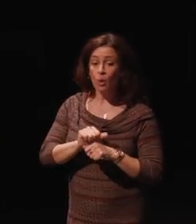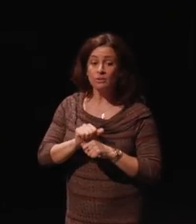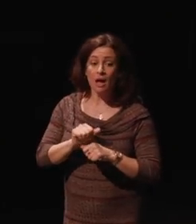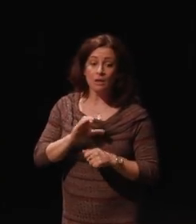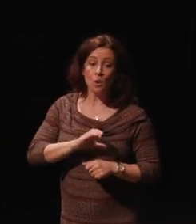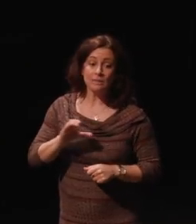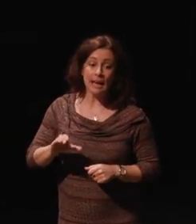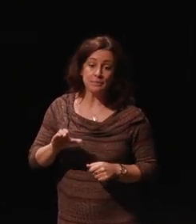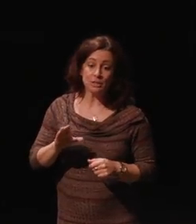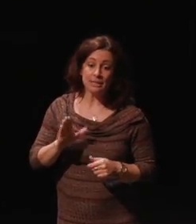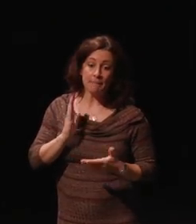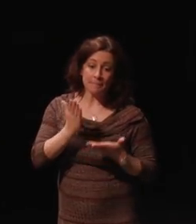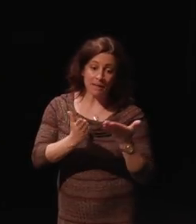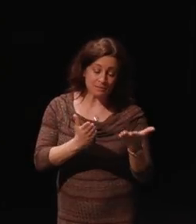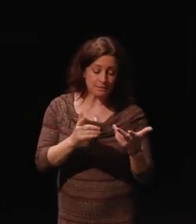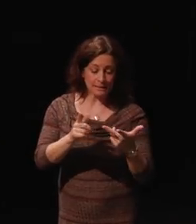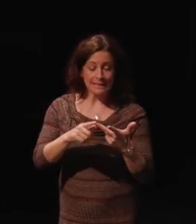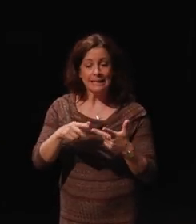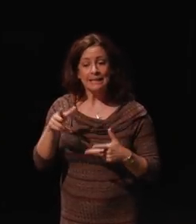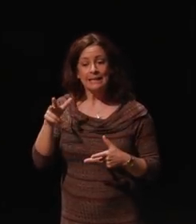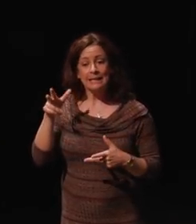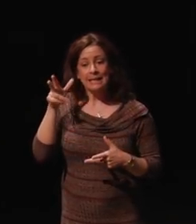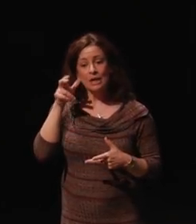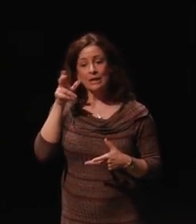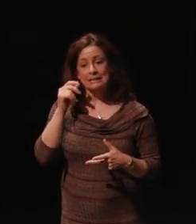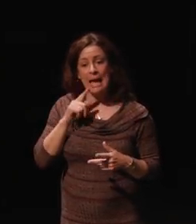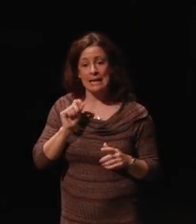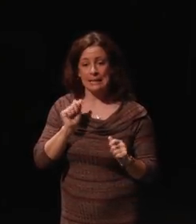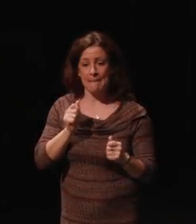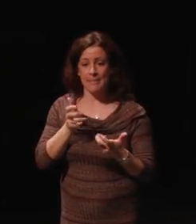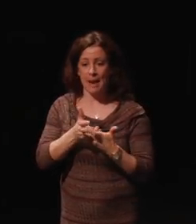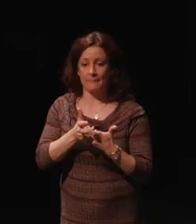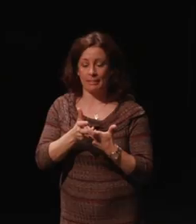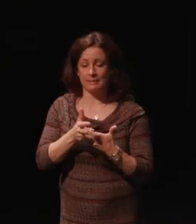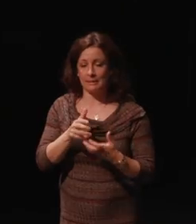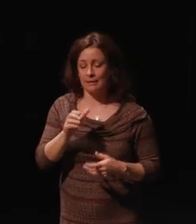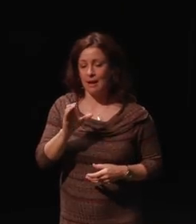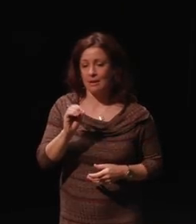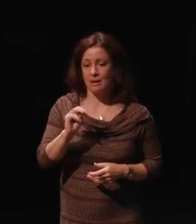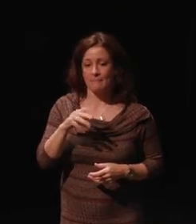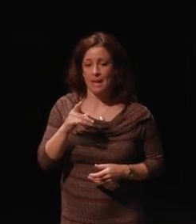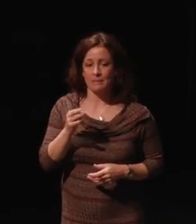I worked on hearing compatability. My favorite story, my least favorite story actually should be,